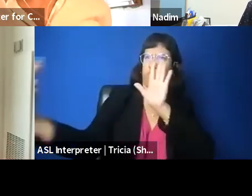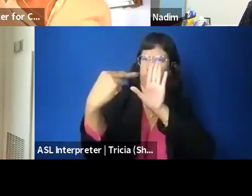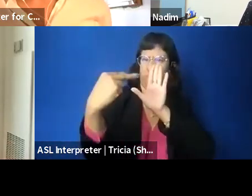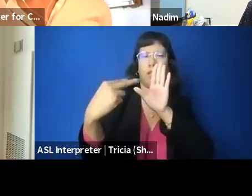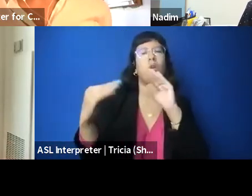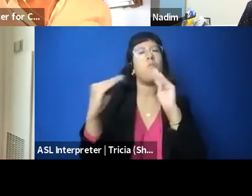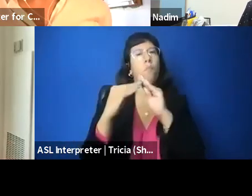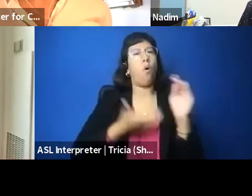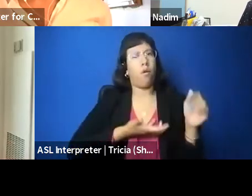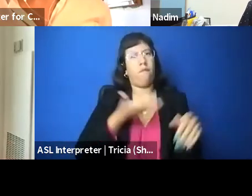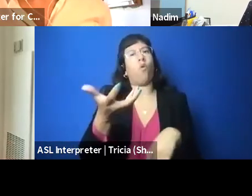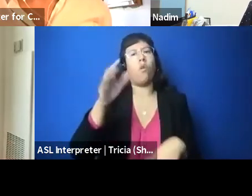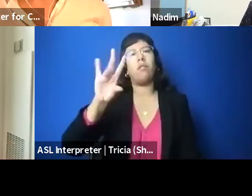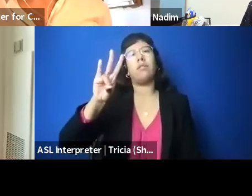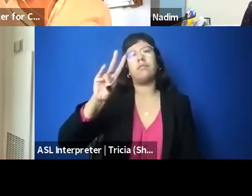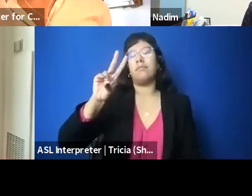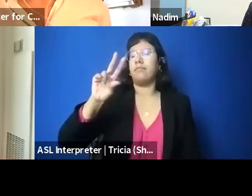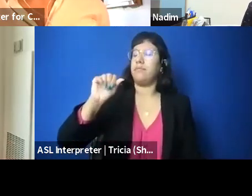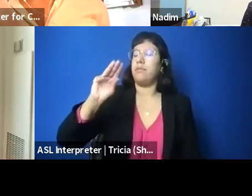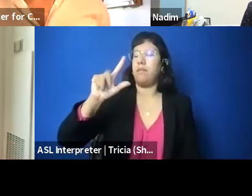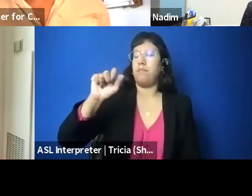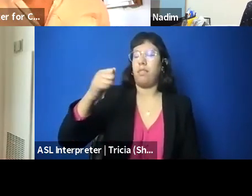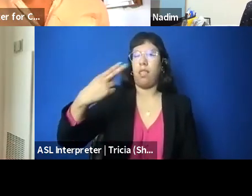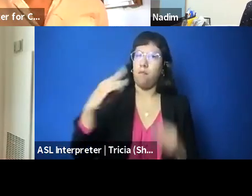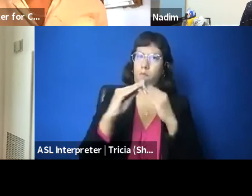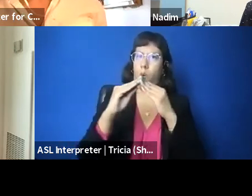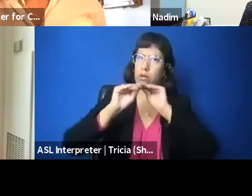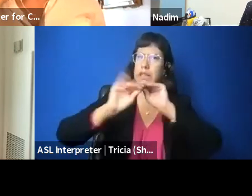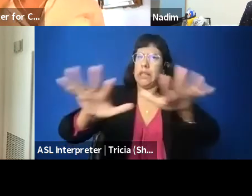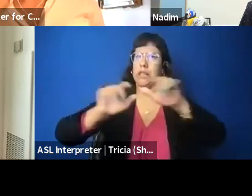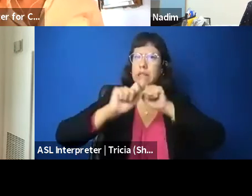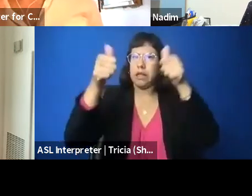and we created enough, enough pressure, let's say,